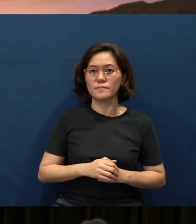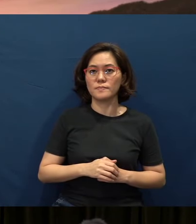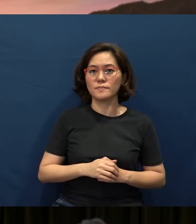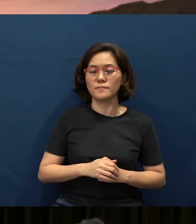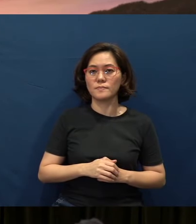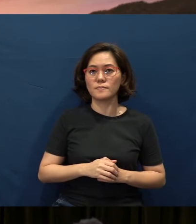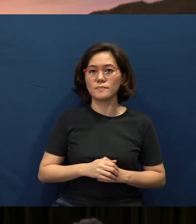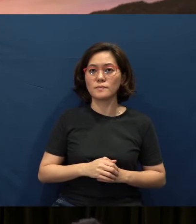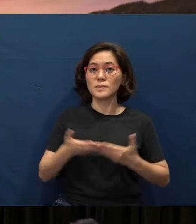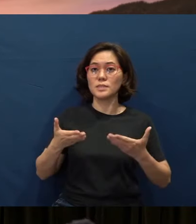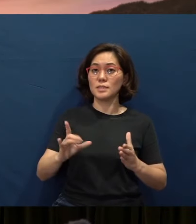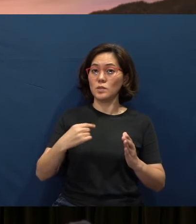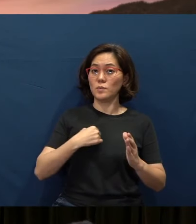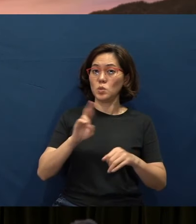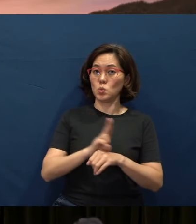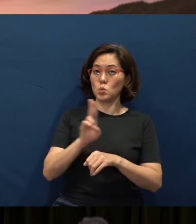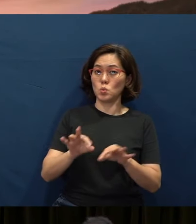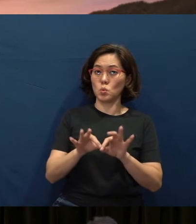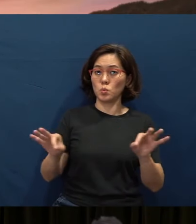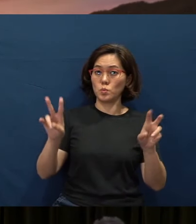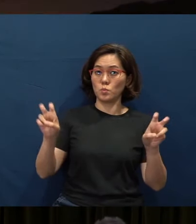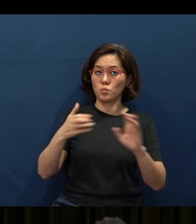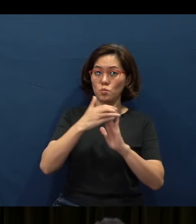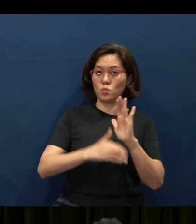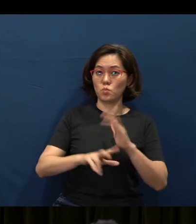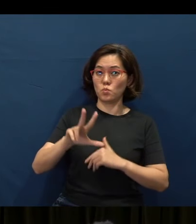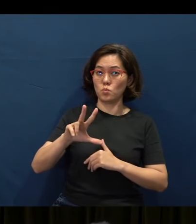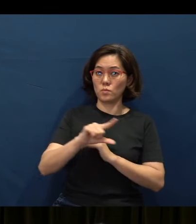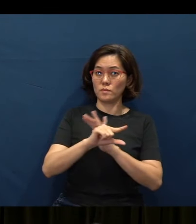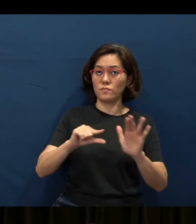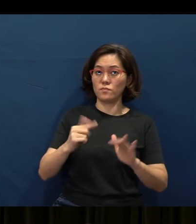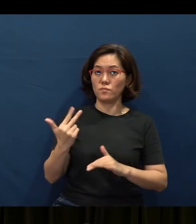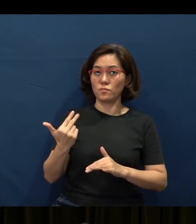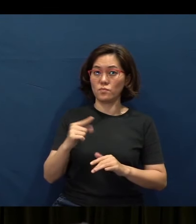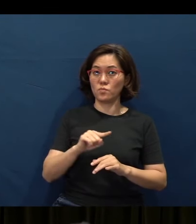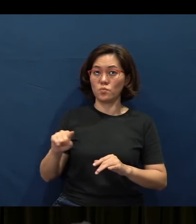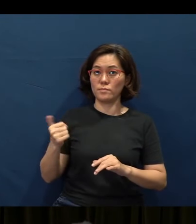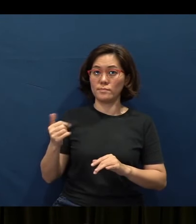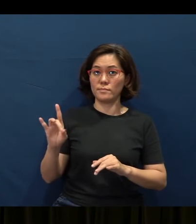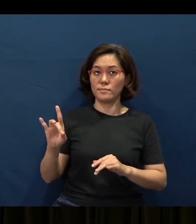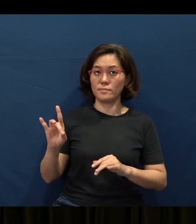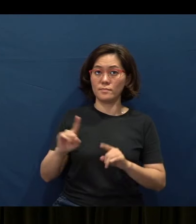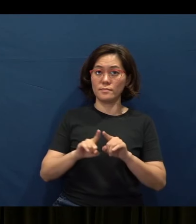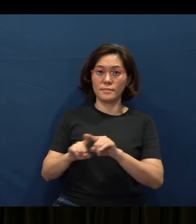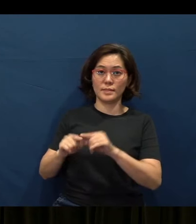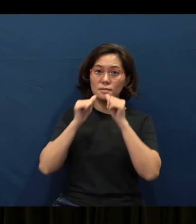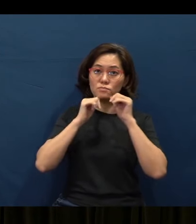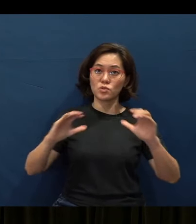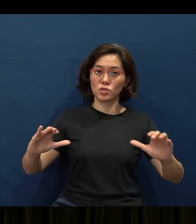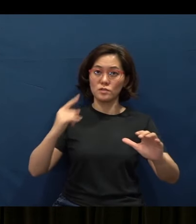Allow me to use Proverbs chapter 3, verse (21 to 26) as a benediction for all of us.